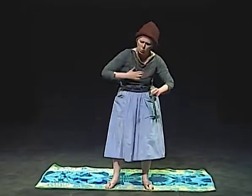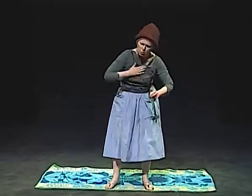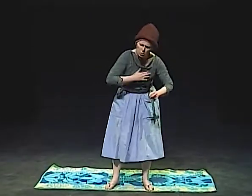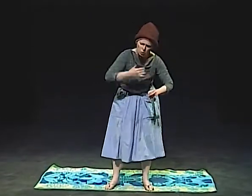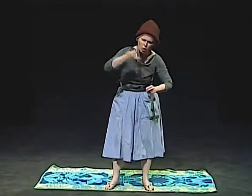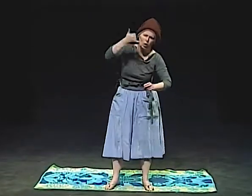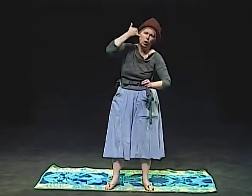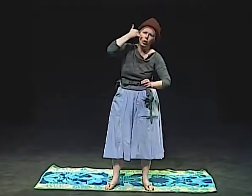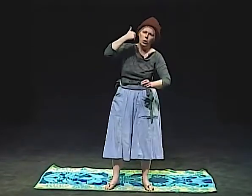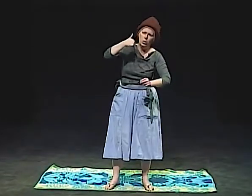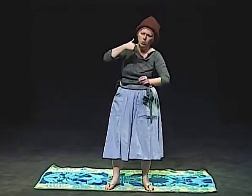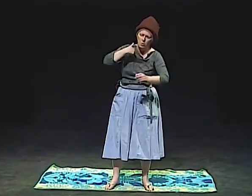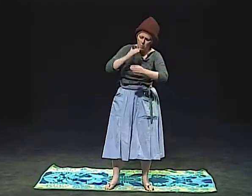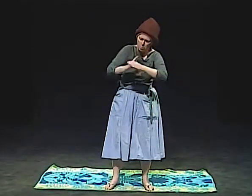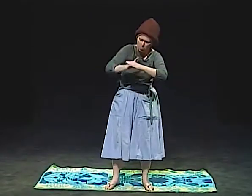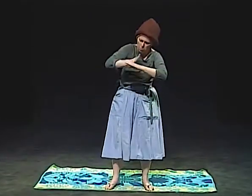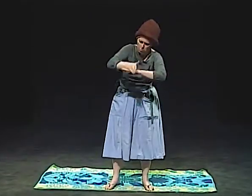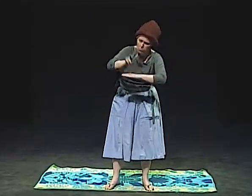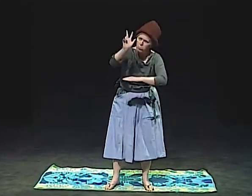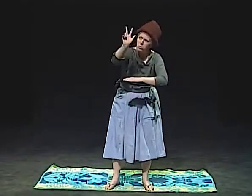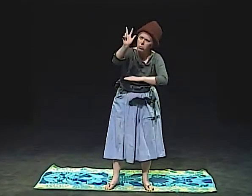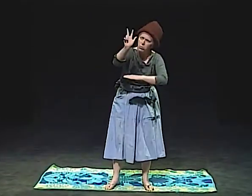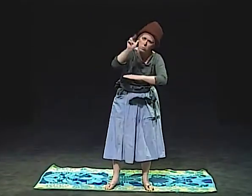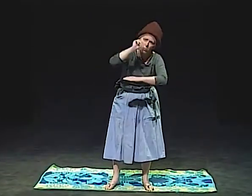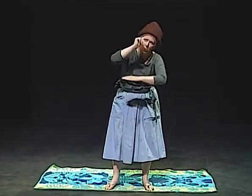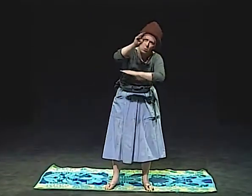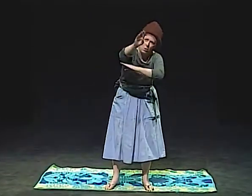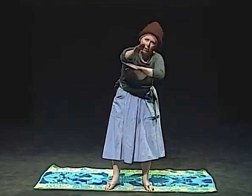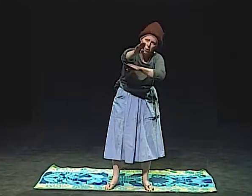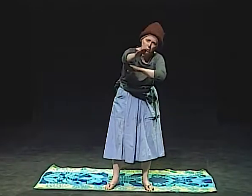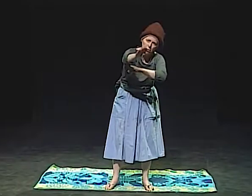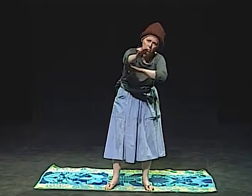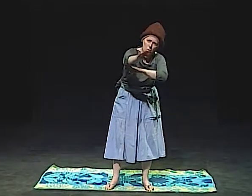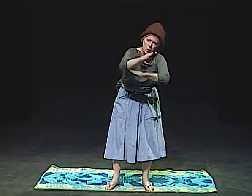"PLEASE CALL US AFTER 3:00 TOMORROW AFTERNOON.